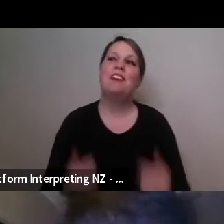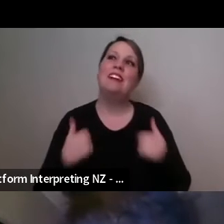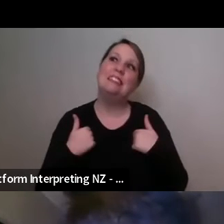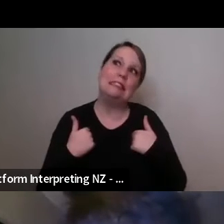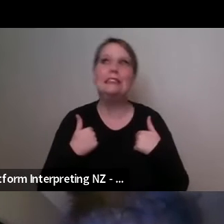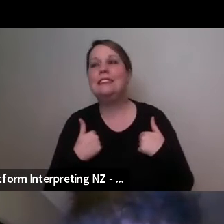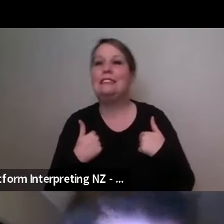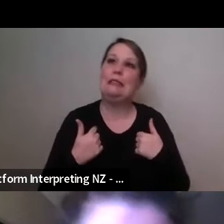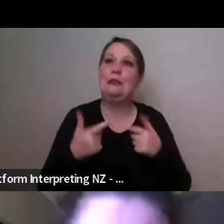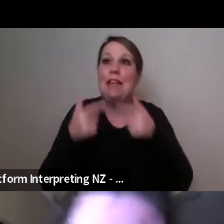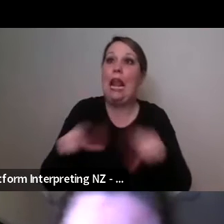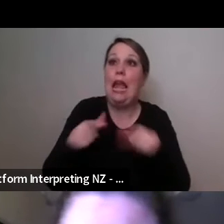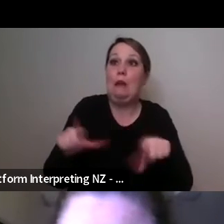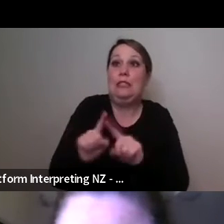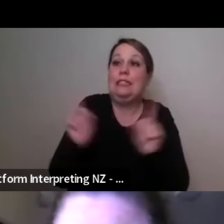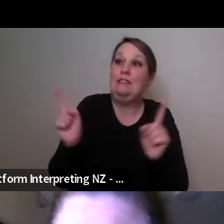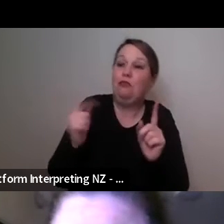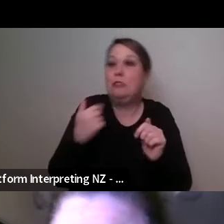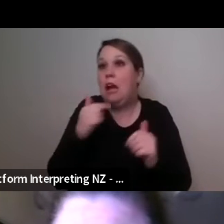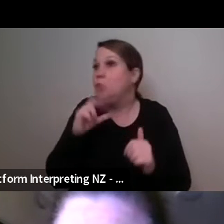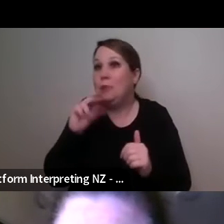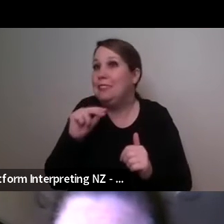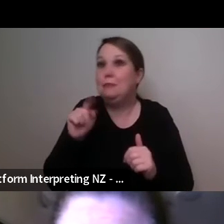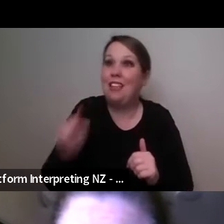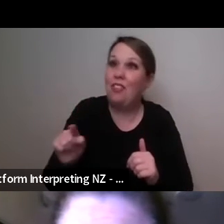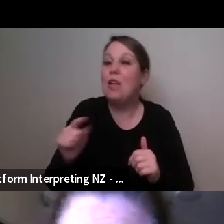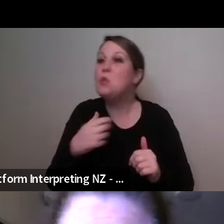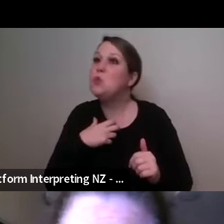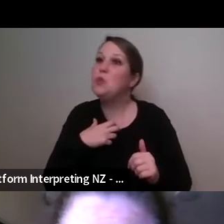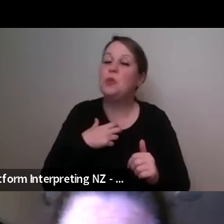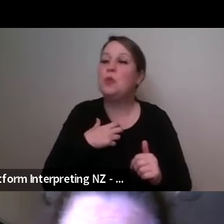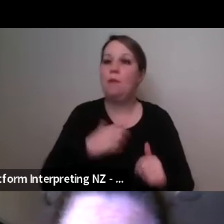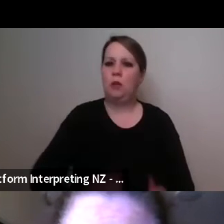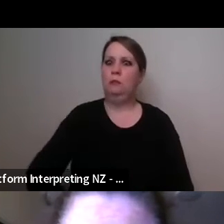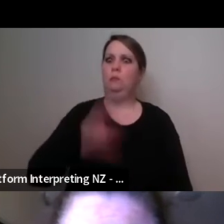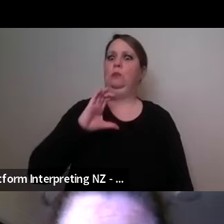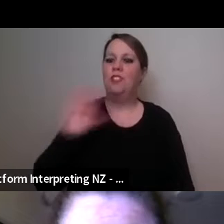there are specific things I need in regards to my own access needs an access rider um so I can do